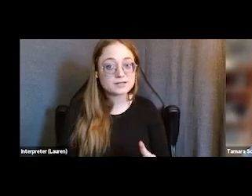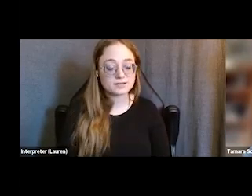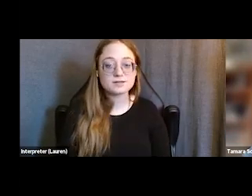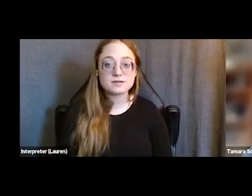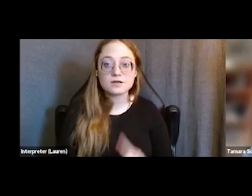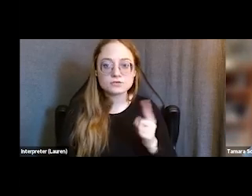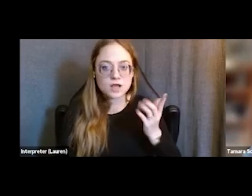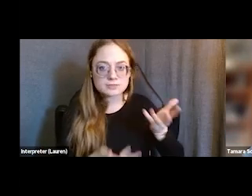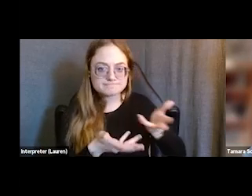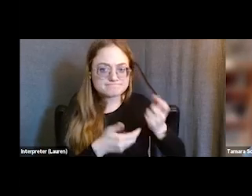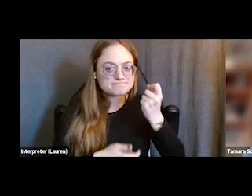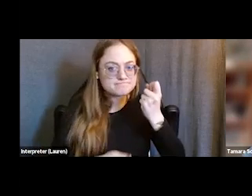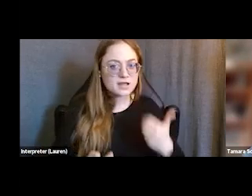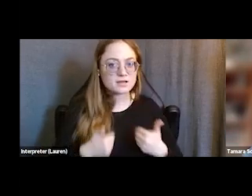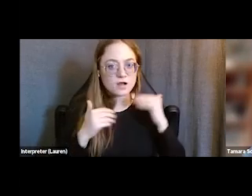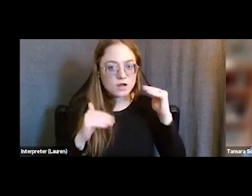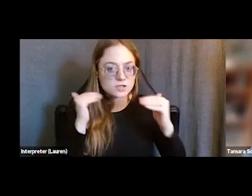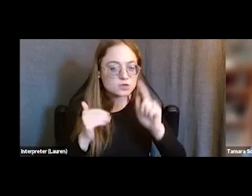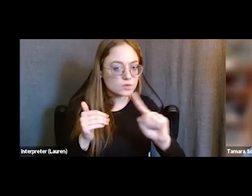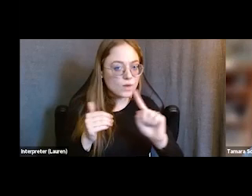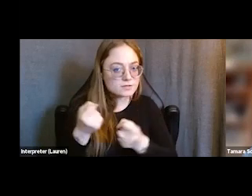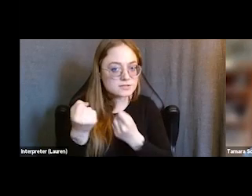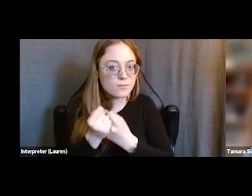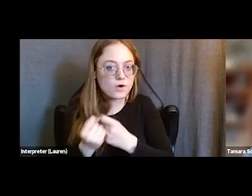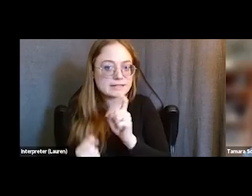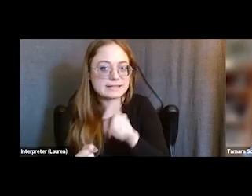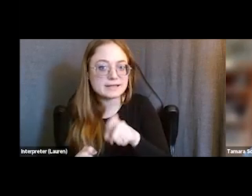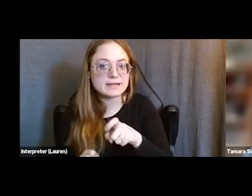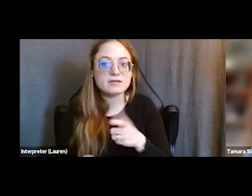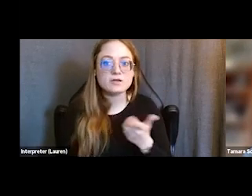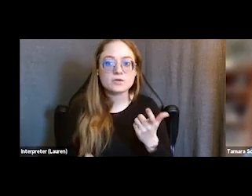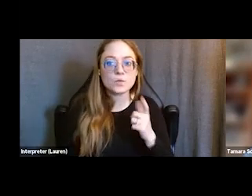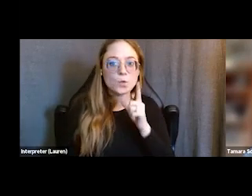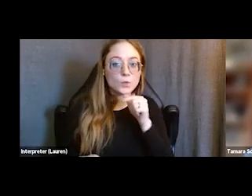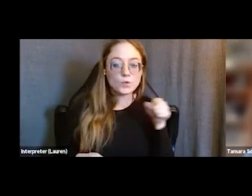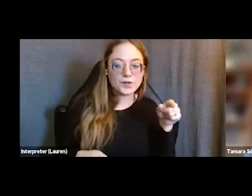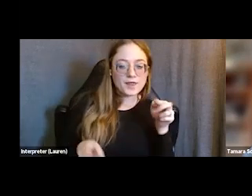what young adults really are needing more support, who's on the radar, who can prevent from getting into further trouble,